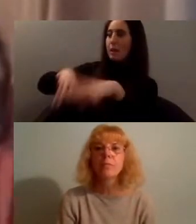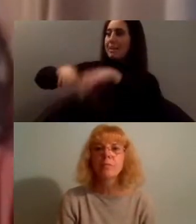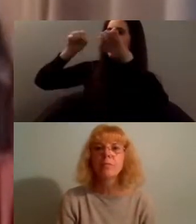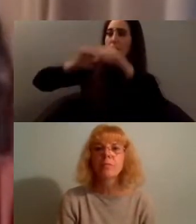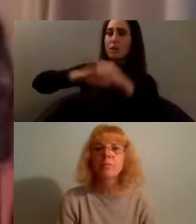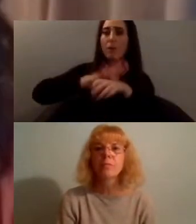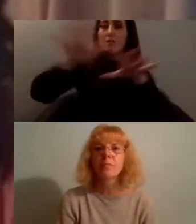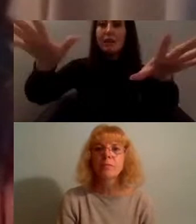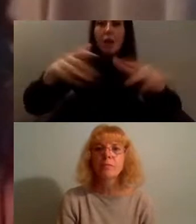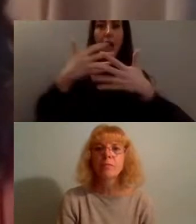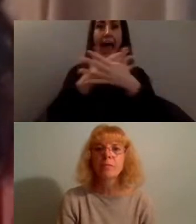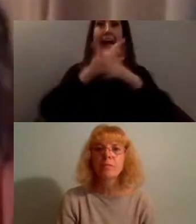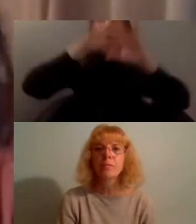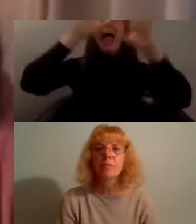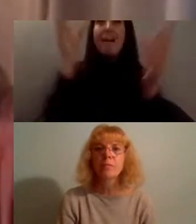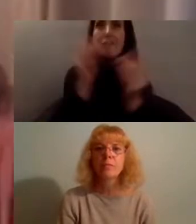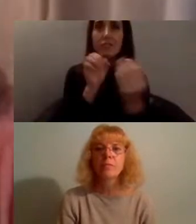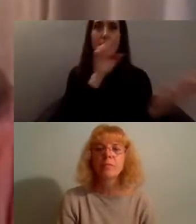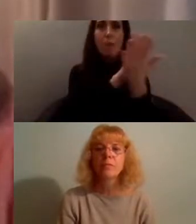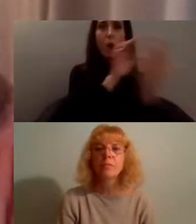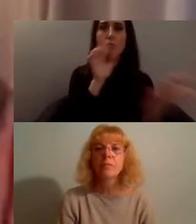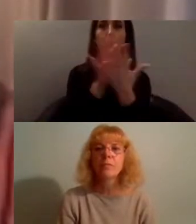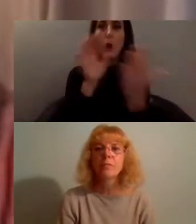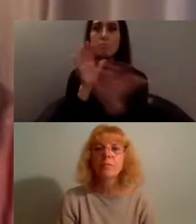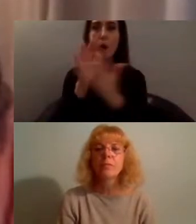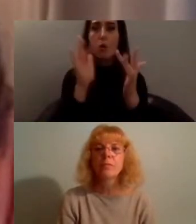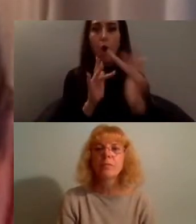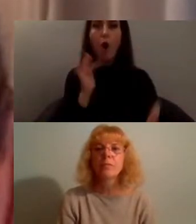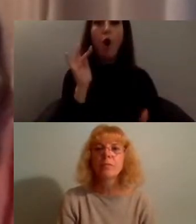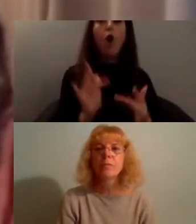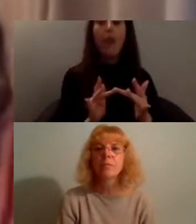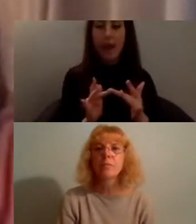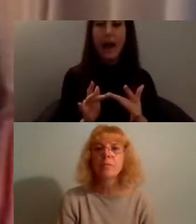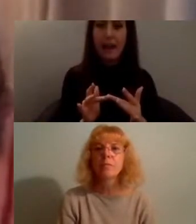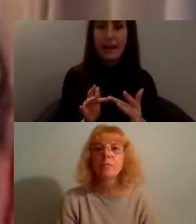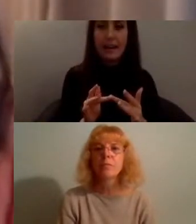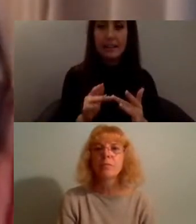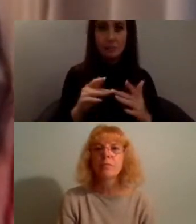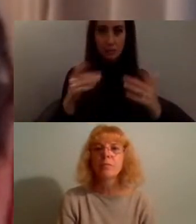this was infuriating because of course we'd asked for things to be made accessible online for years